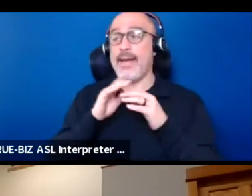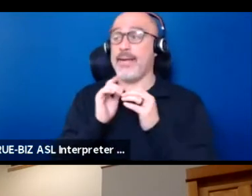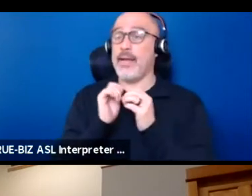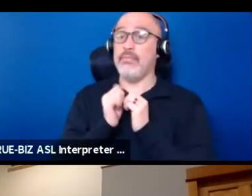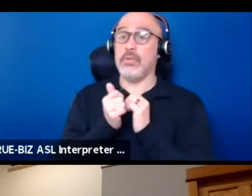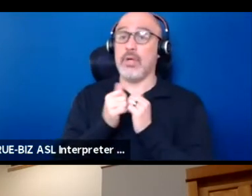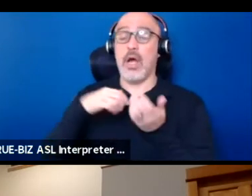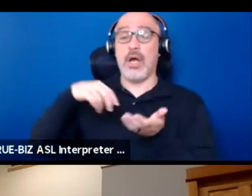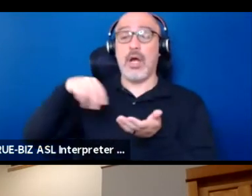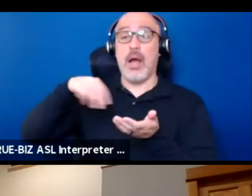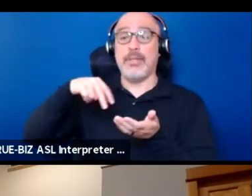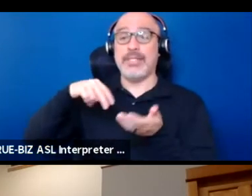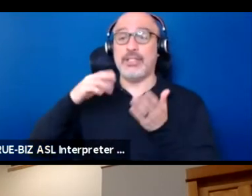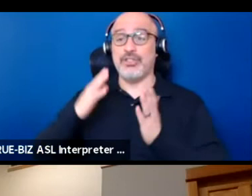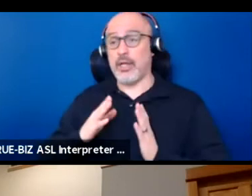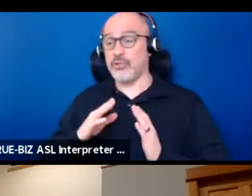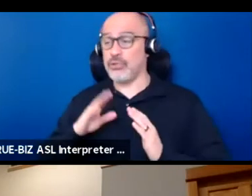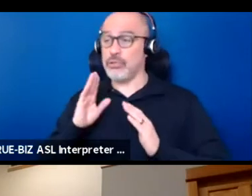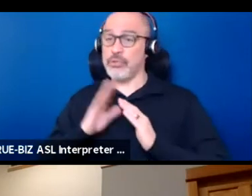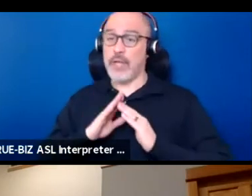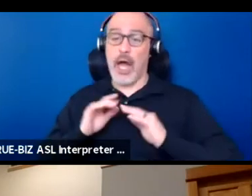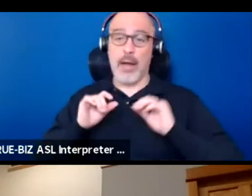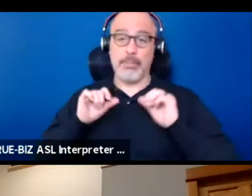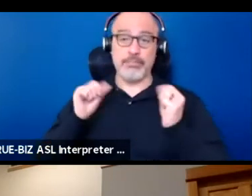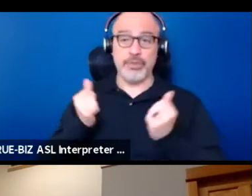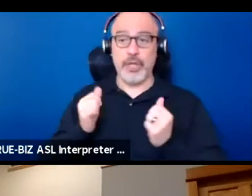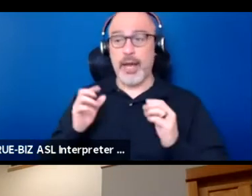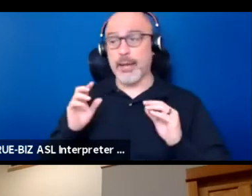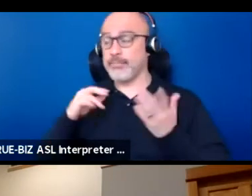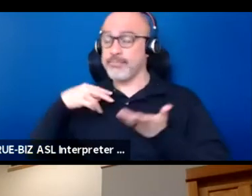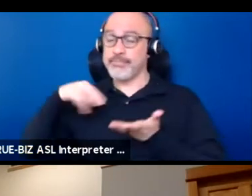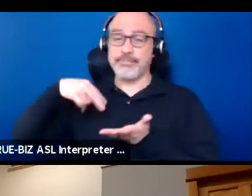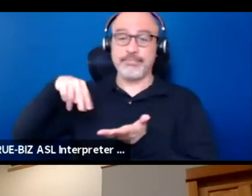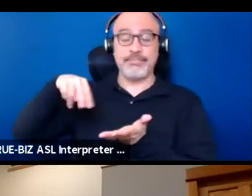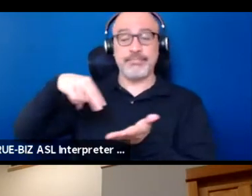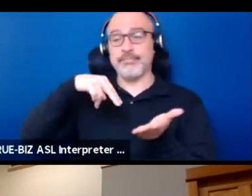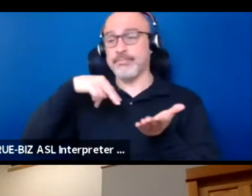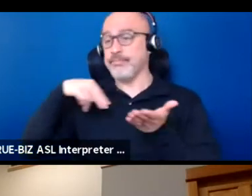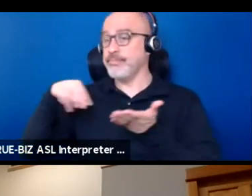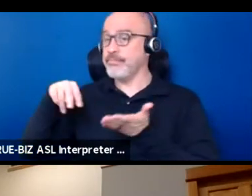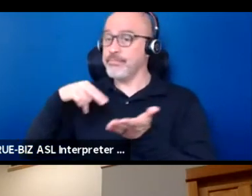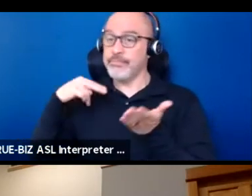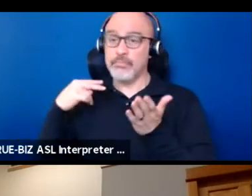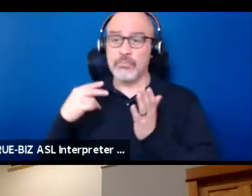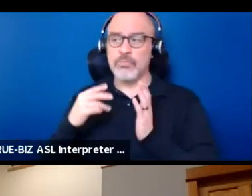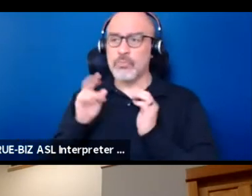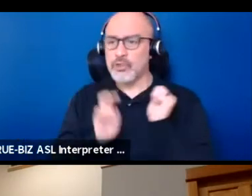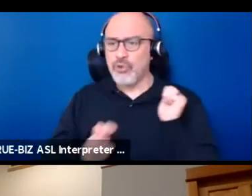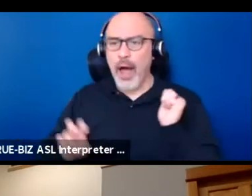who's in top form and spends all his time dancing and he travels and speaks publicly